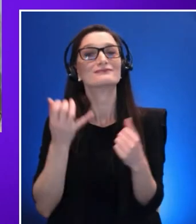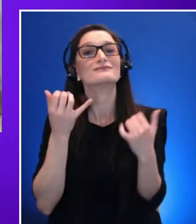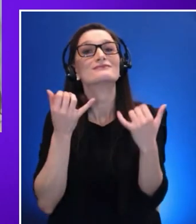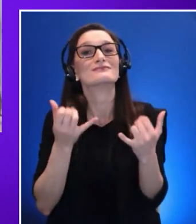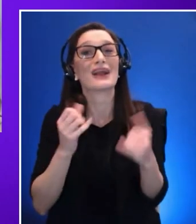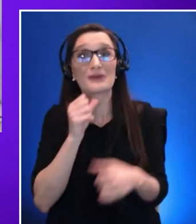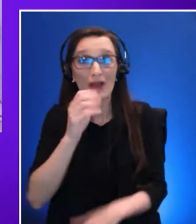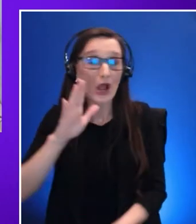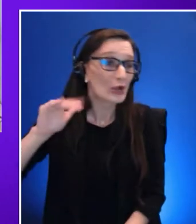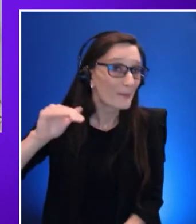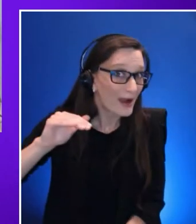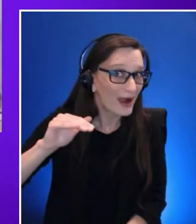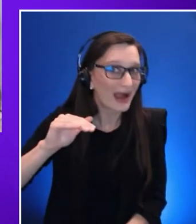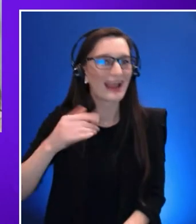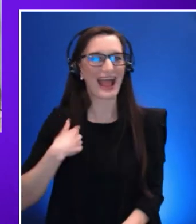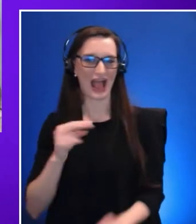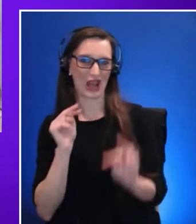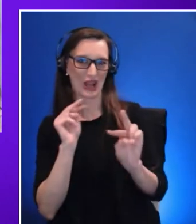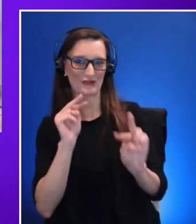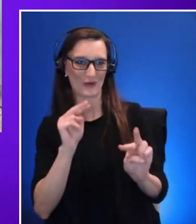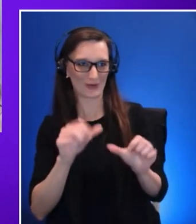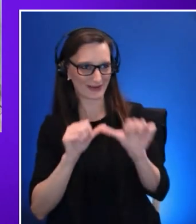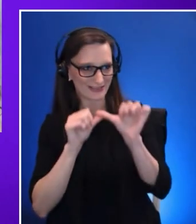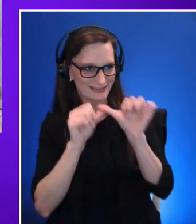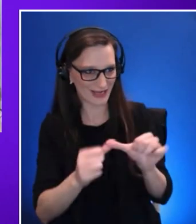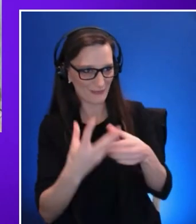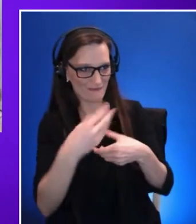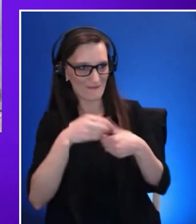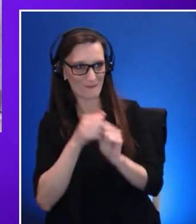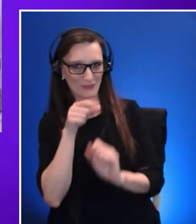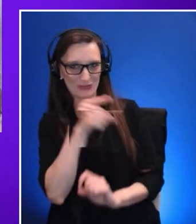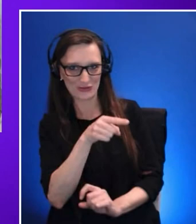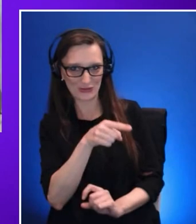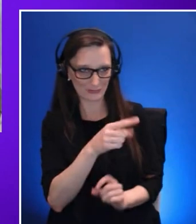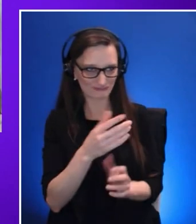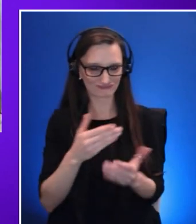to be continually involved in the initiative and in our mission and goals.